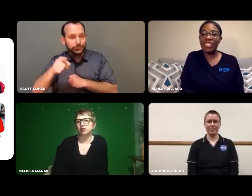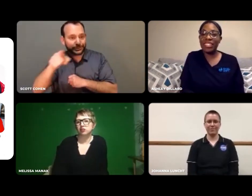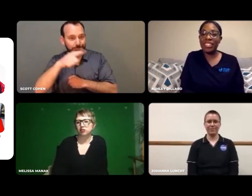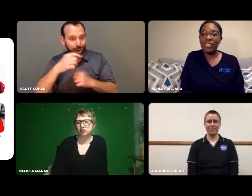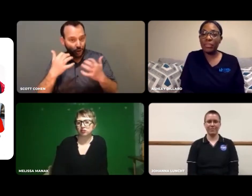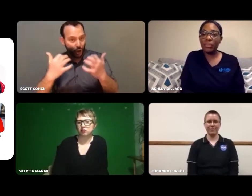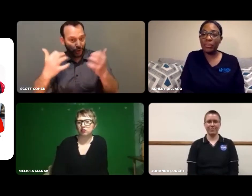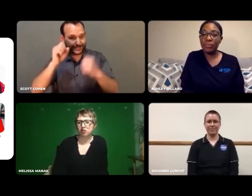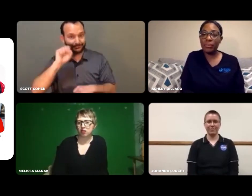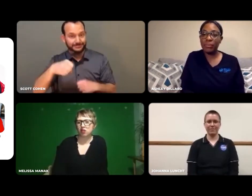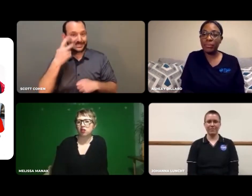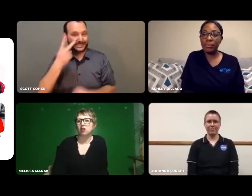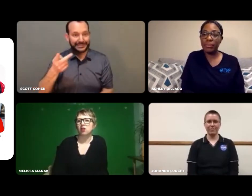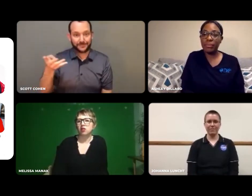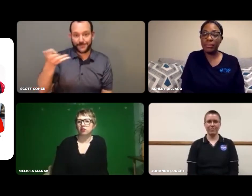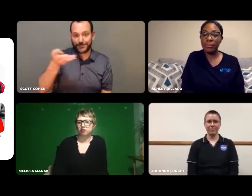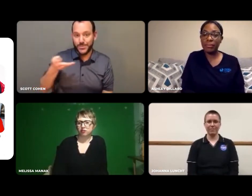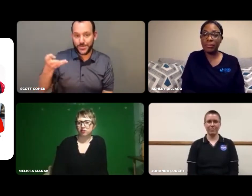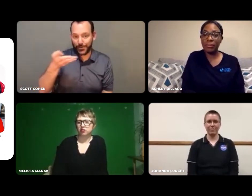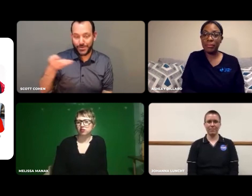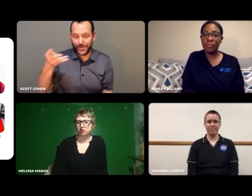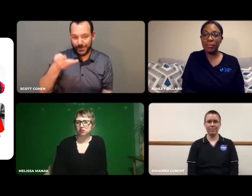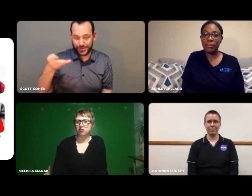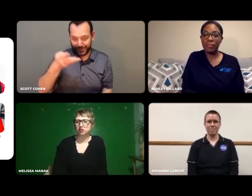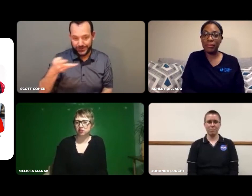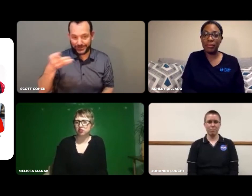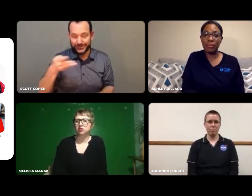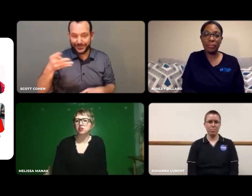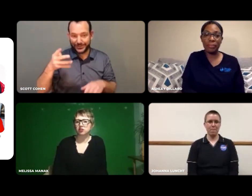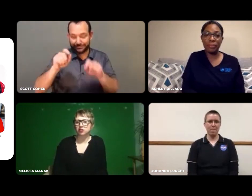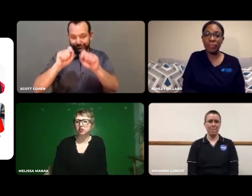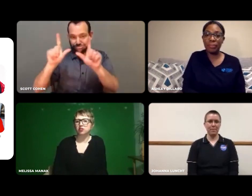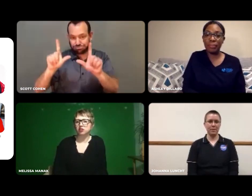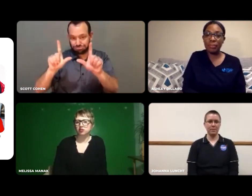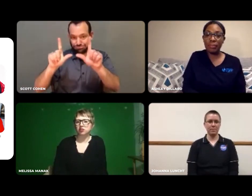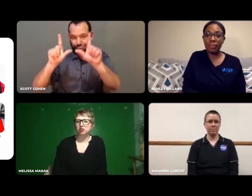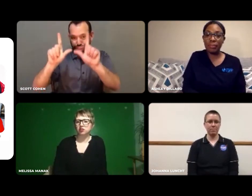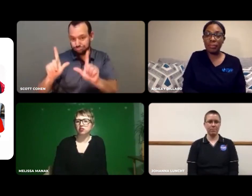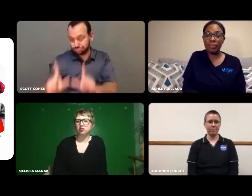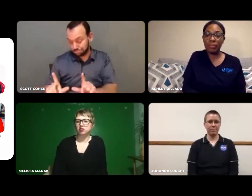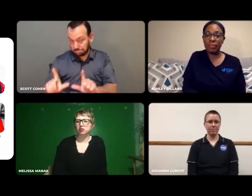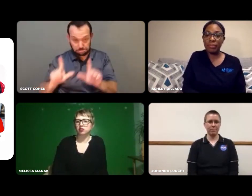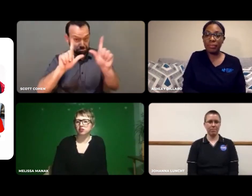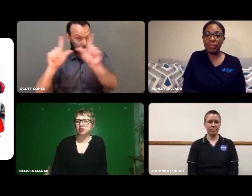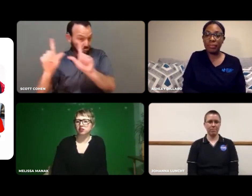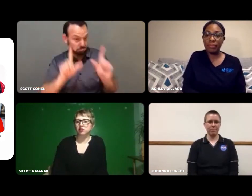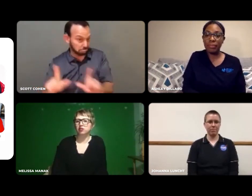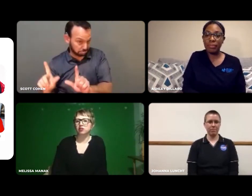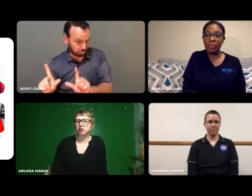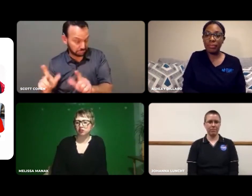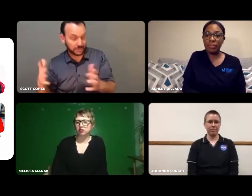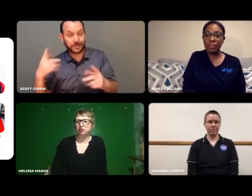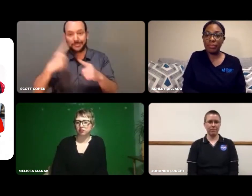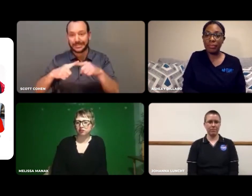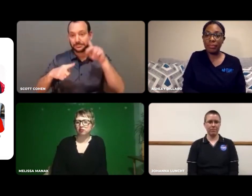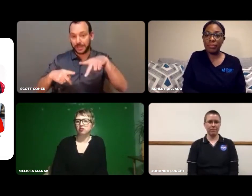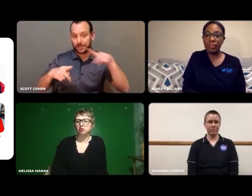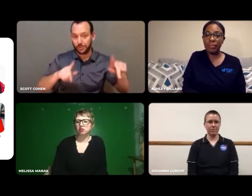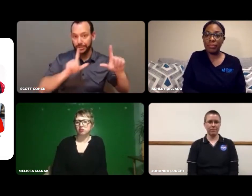Audience, can you clearly see us all on the video screen plus the PowerPoint?